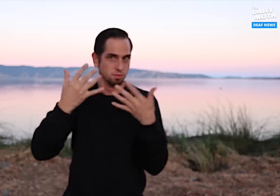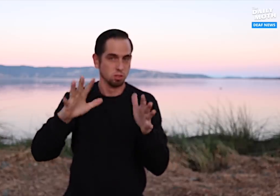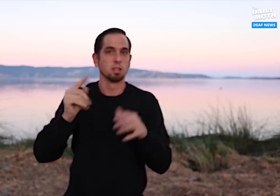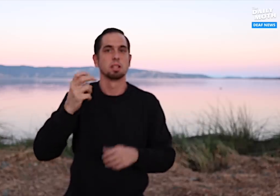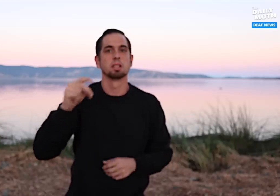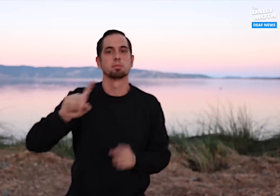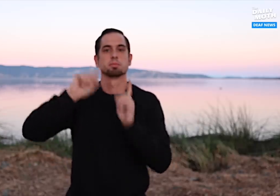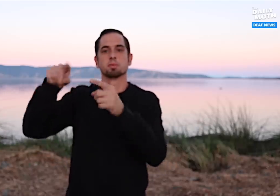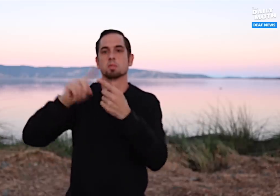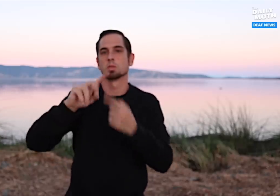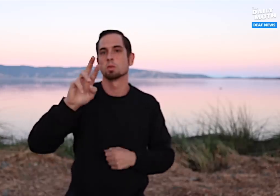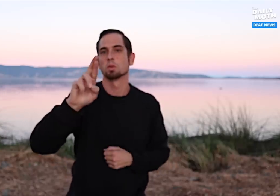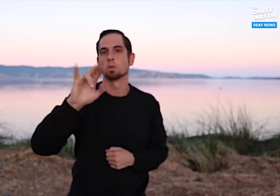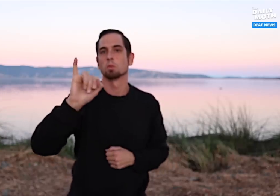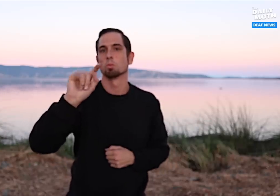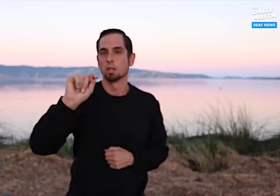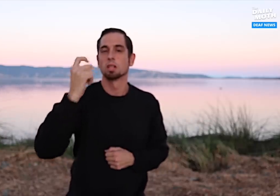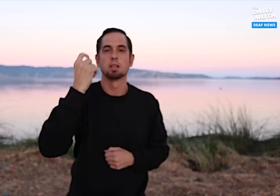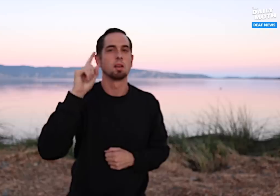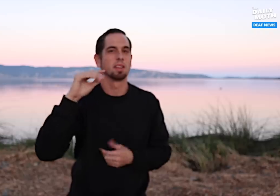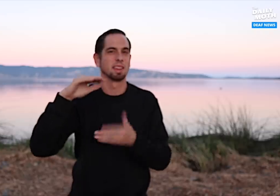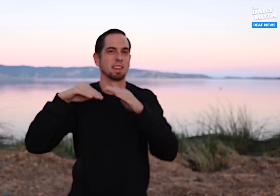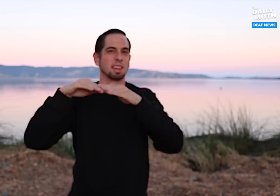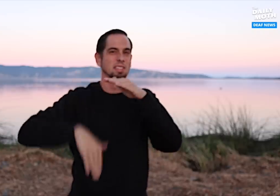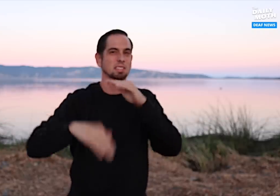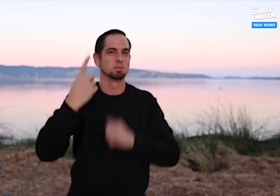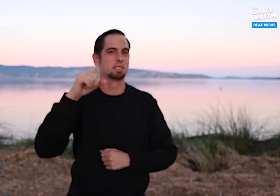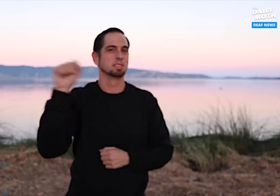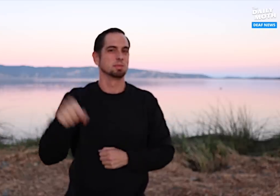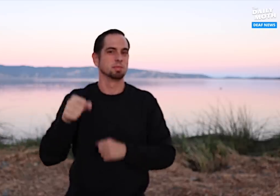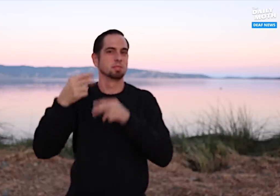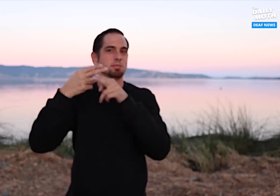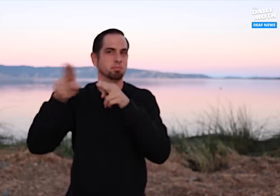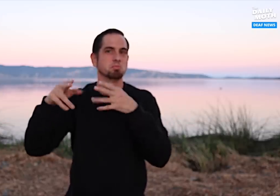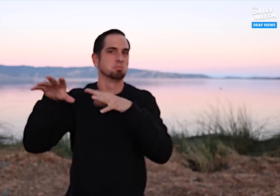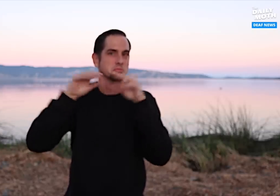and went to RIT for less than a semester.